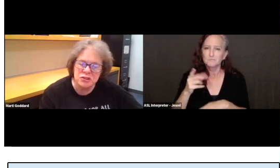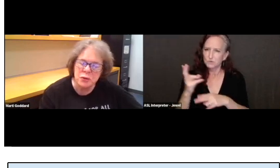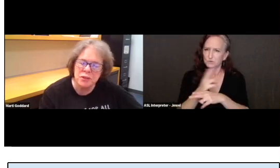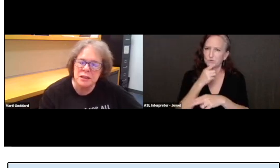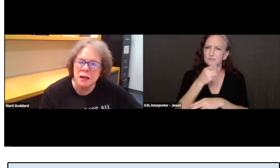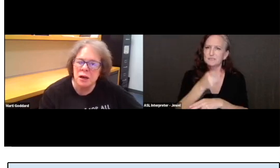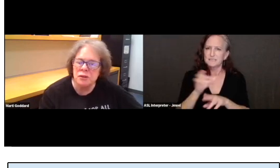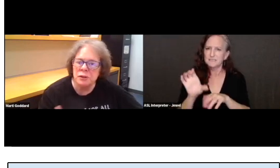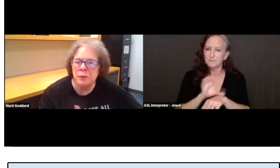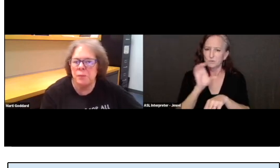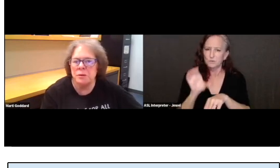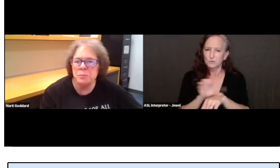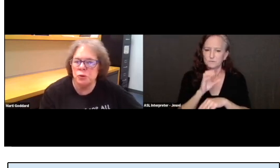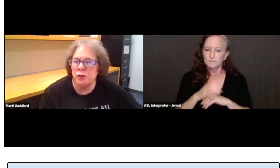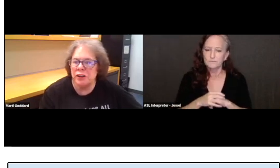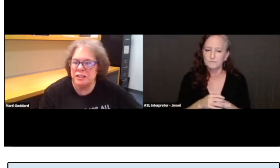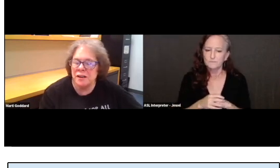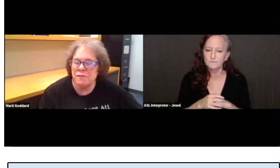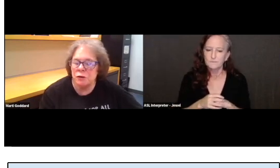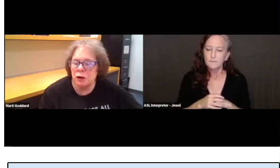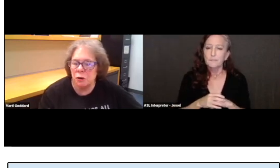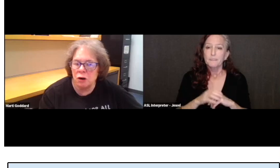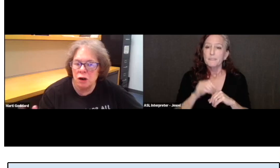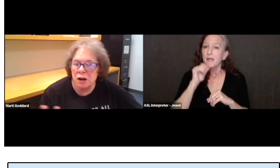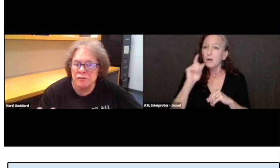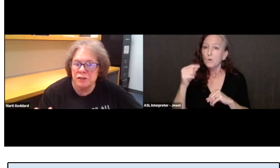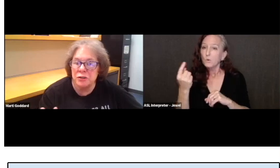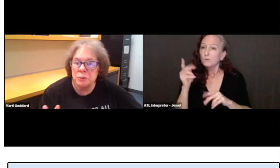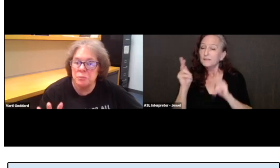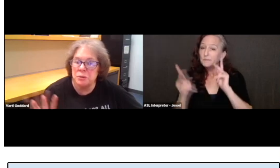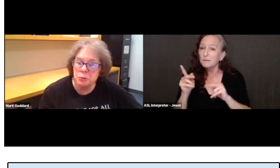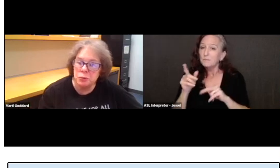So, think not only about people who are deaf or hard of hearing but people